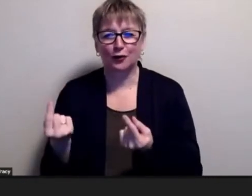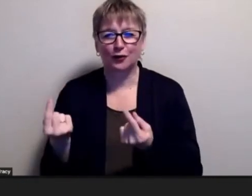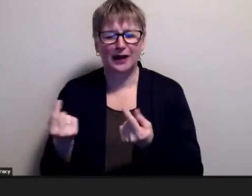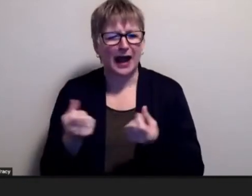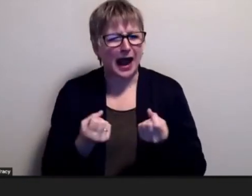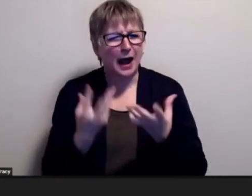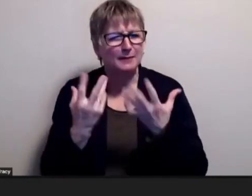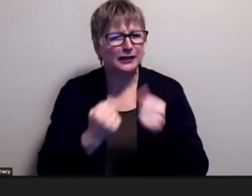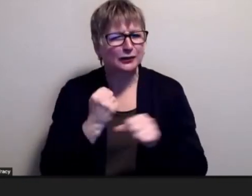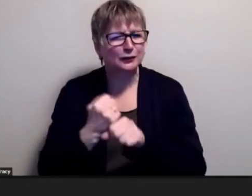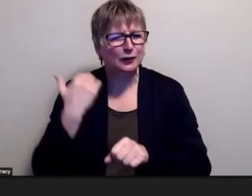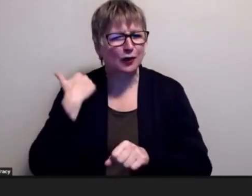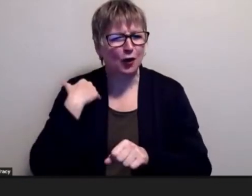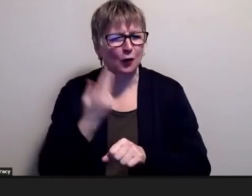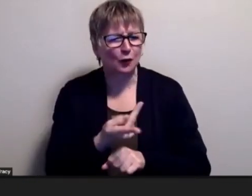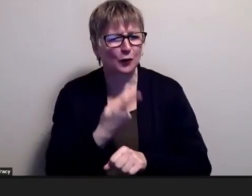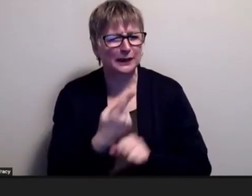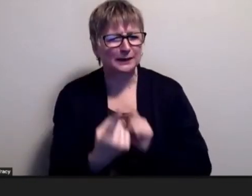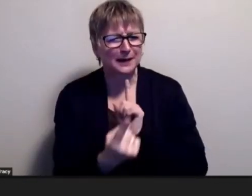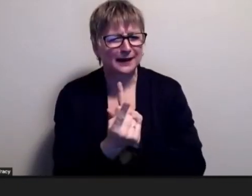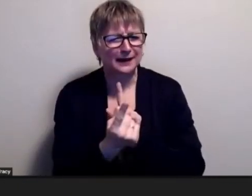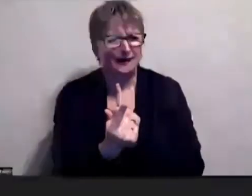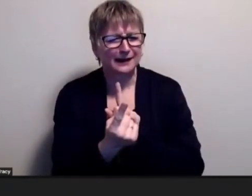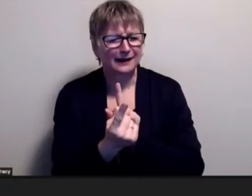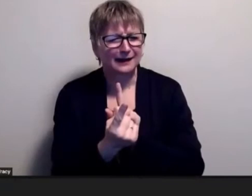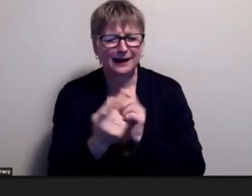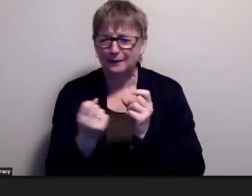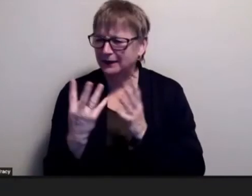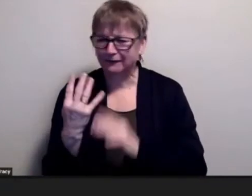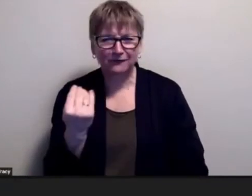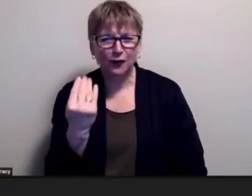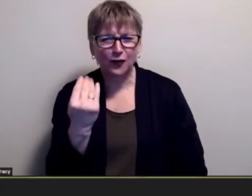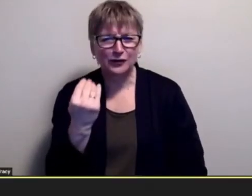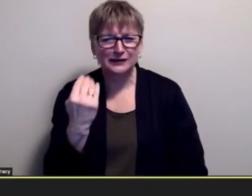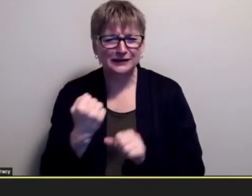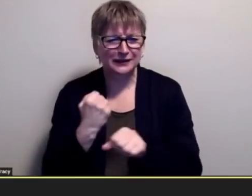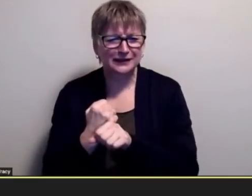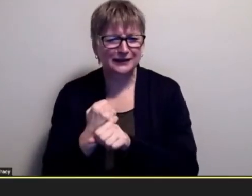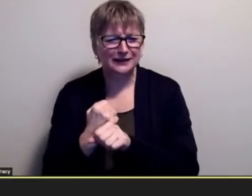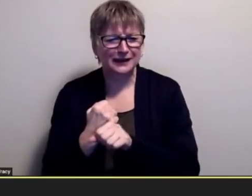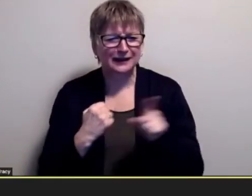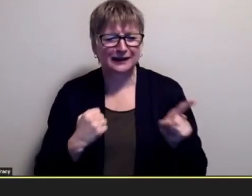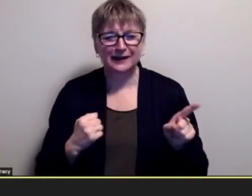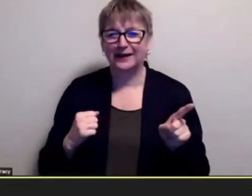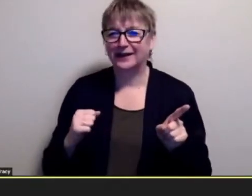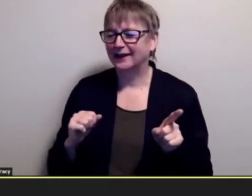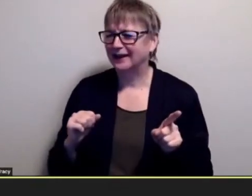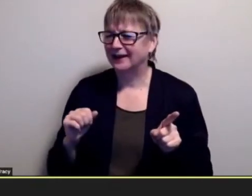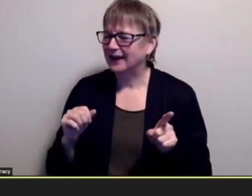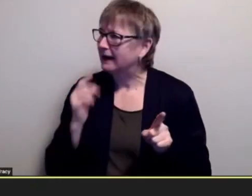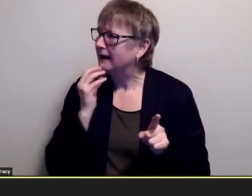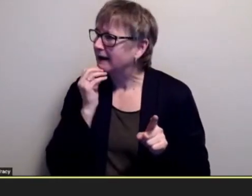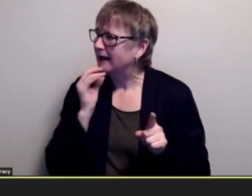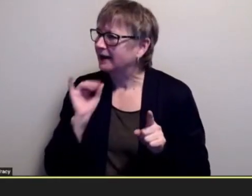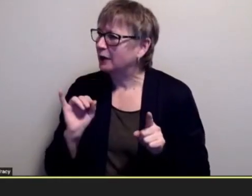has it been since i worked with you about 14 years ago so that would be 13 years